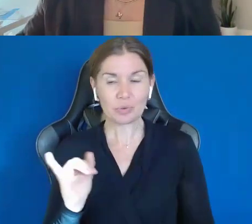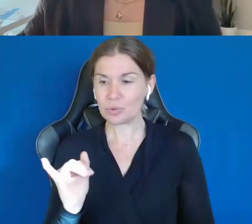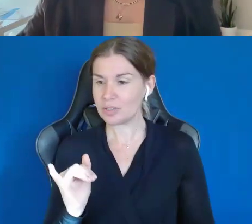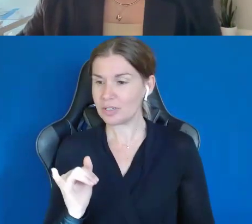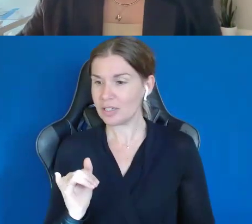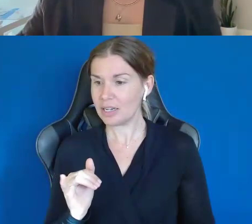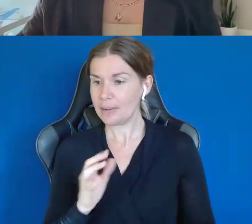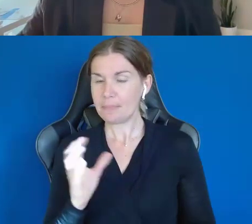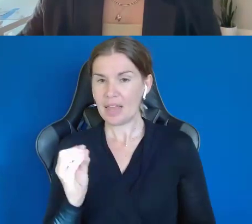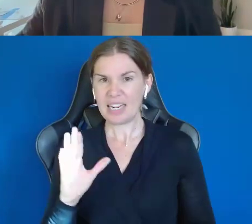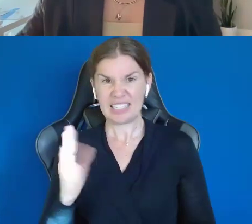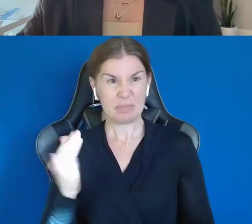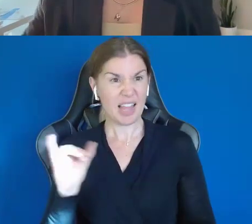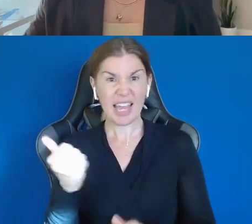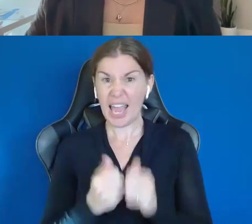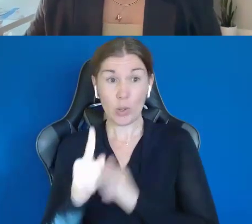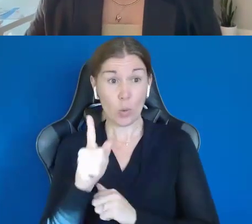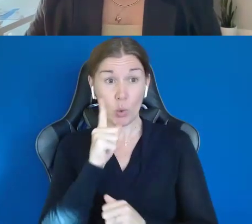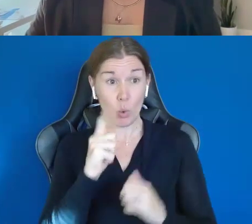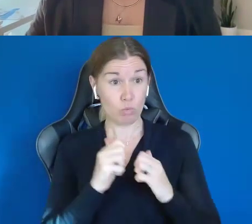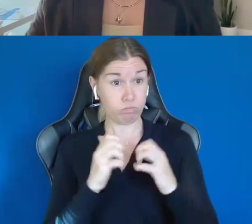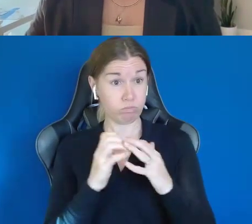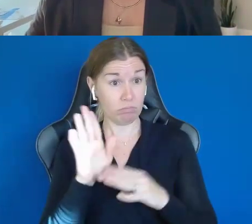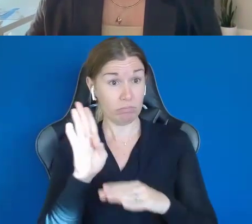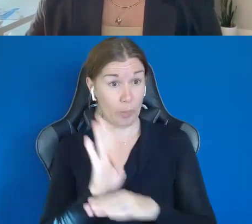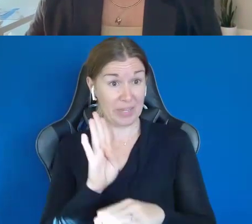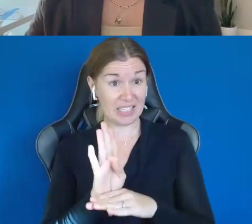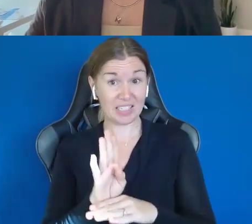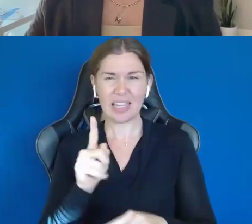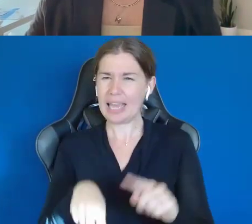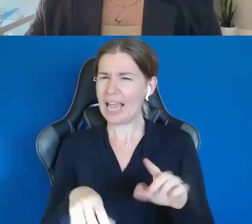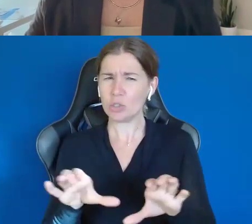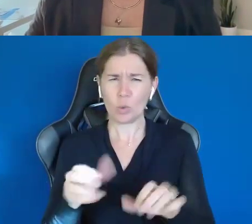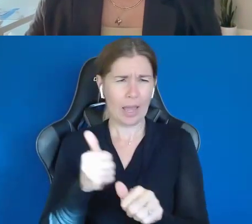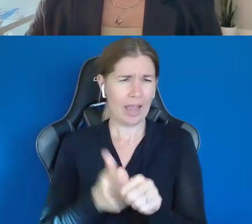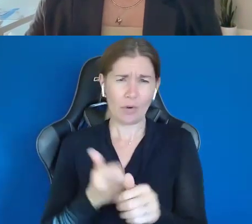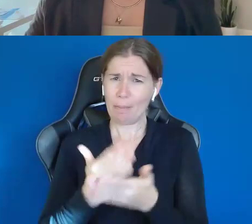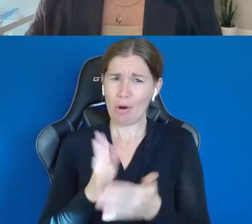any entrepreneur cannot do every part of their business.